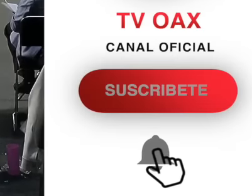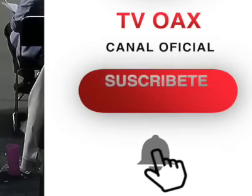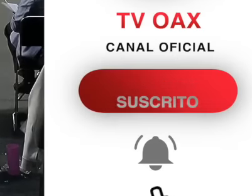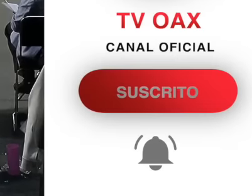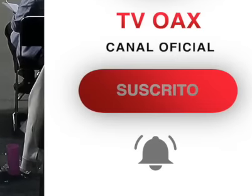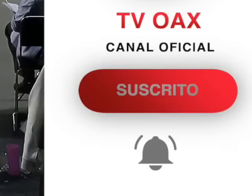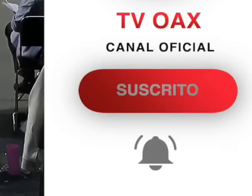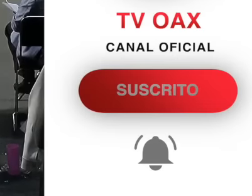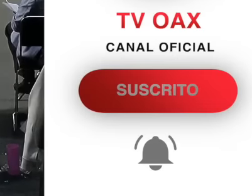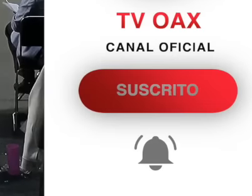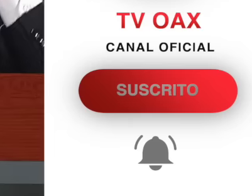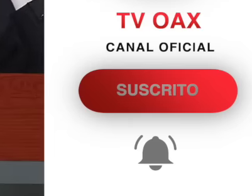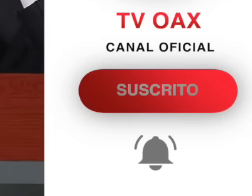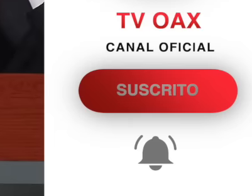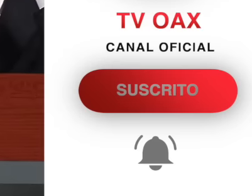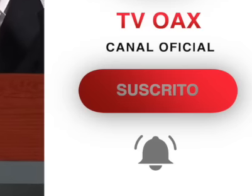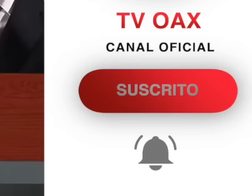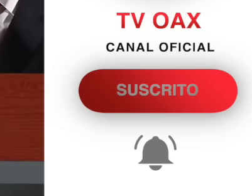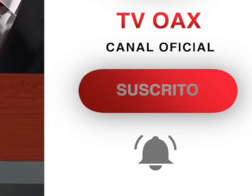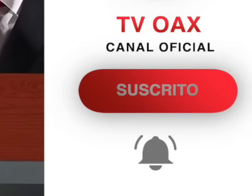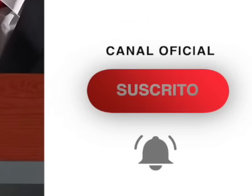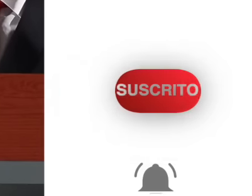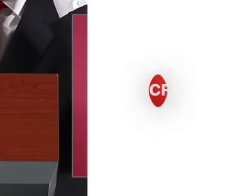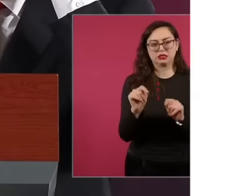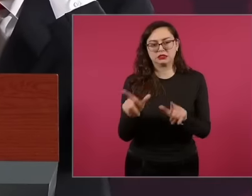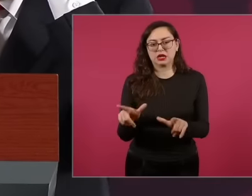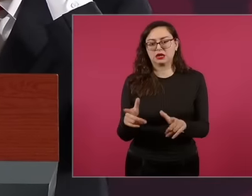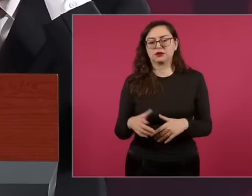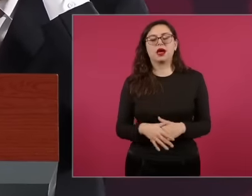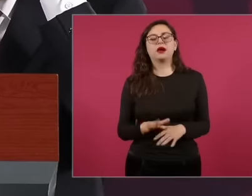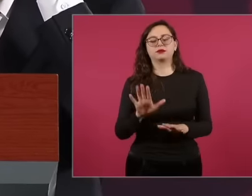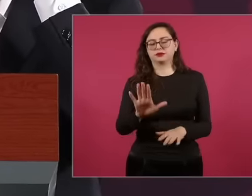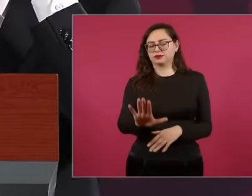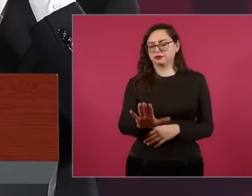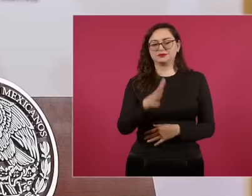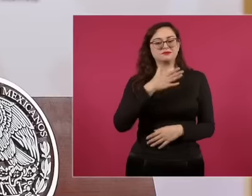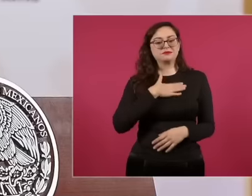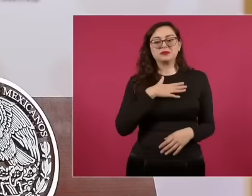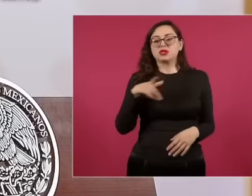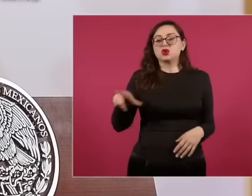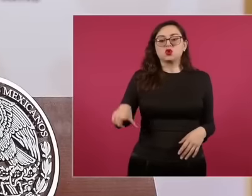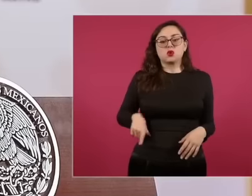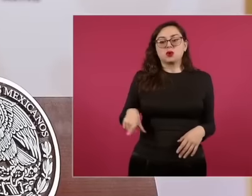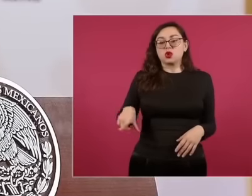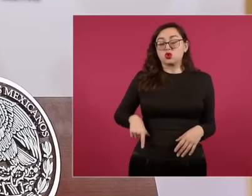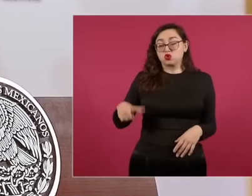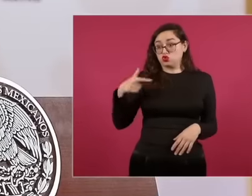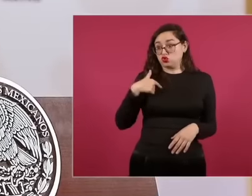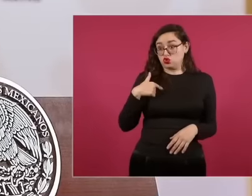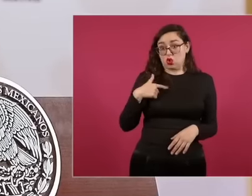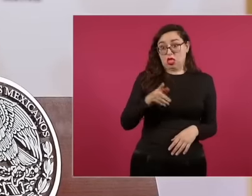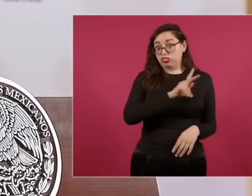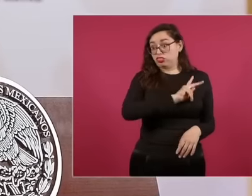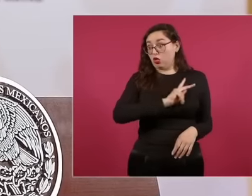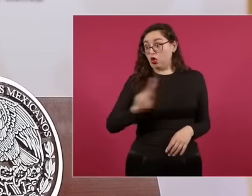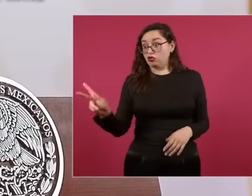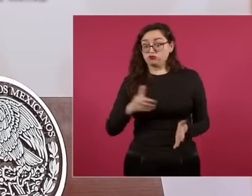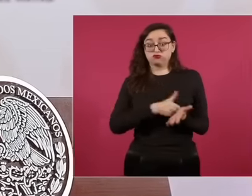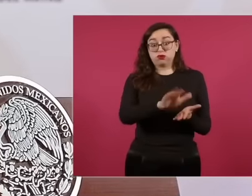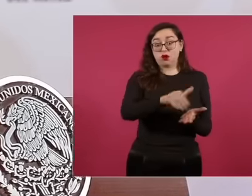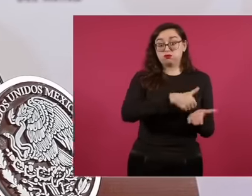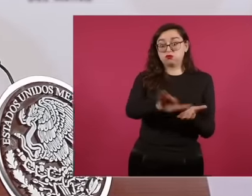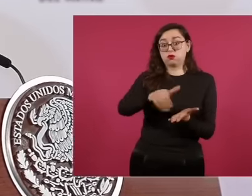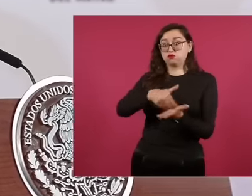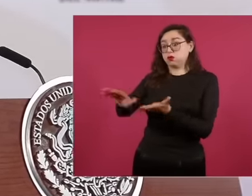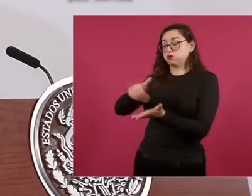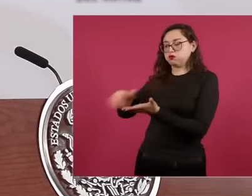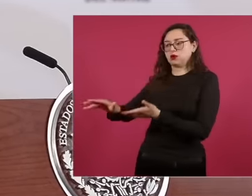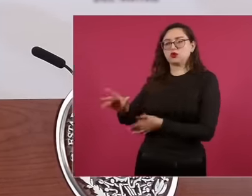So there was no layoff policy, that is what I was referring to. There may be